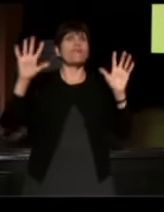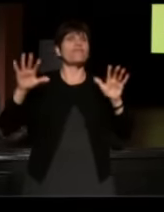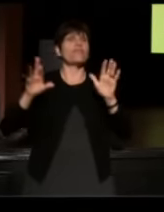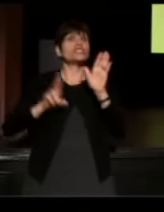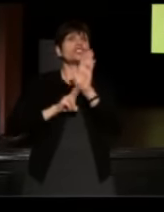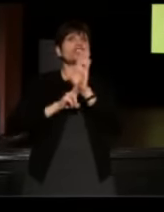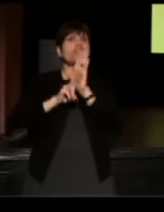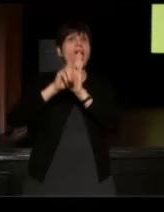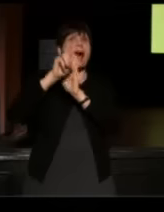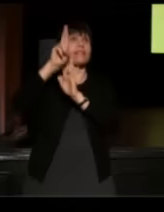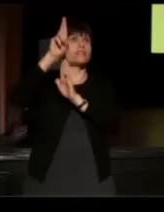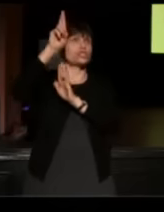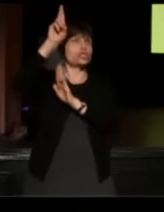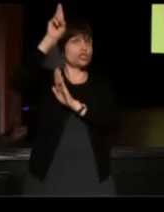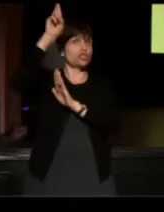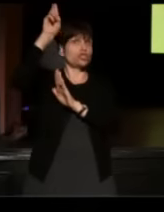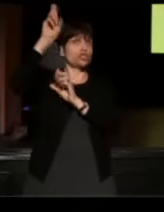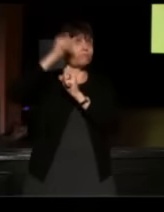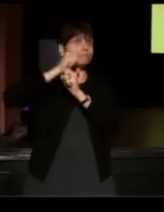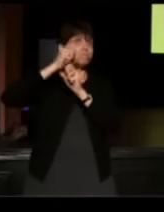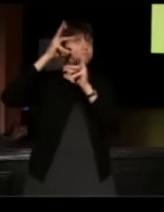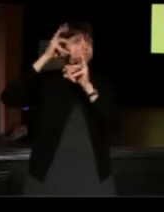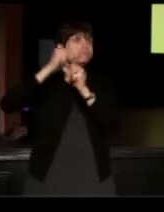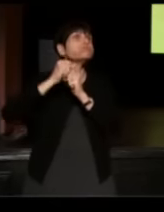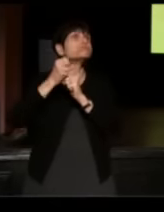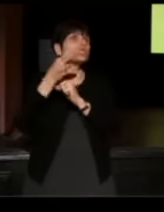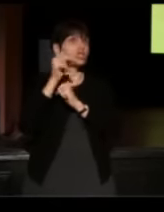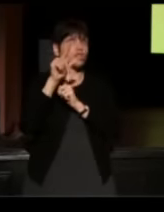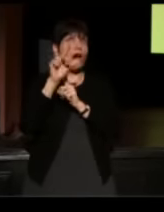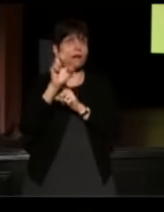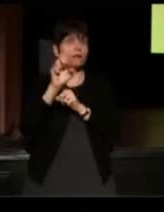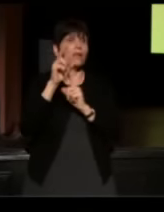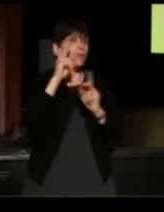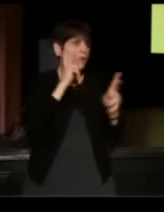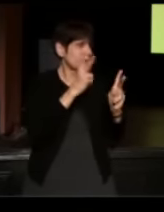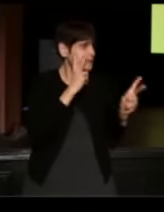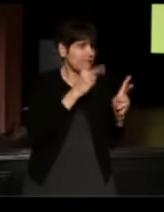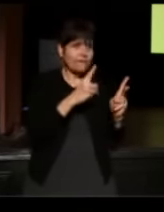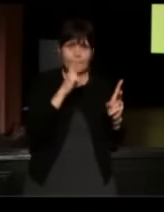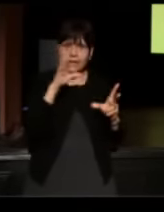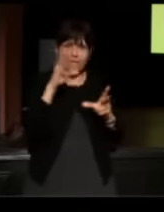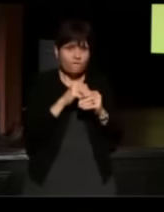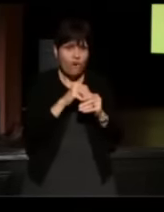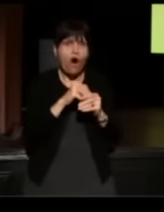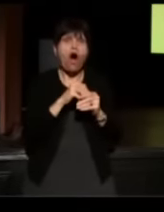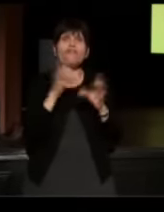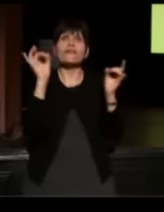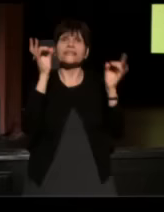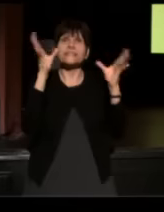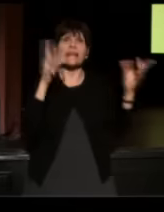and we went into our archive at the 25th anniversary to see if anybody who'd been involved in the shuttle disaster had come to Story Corps,